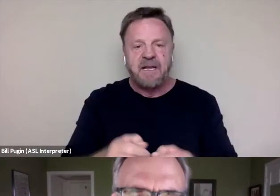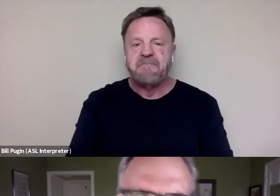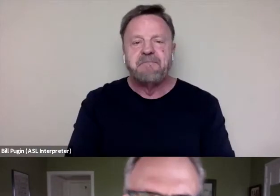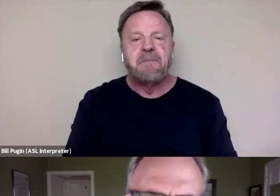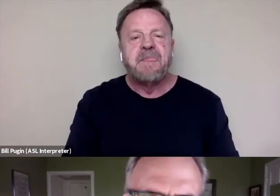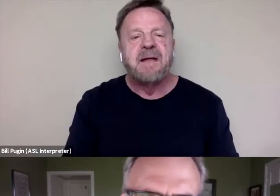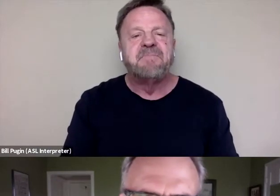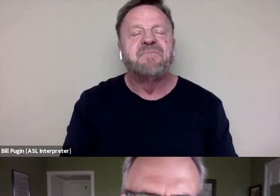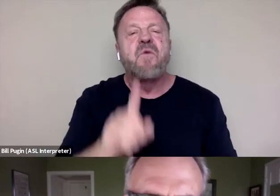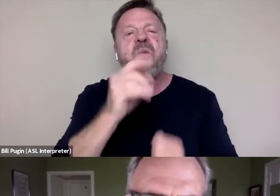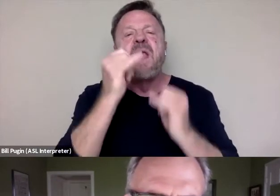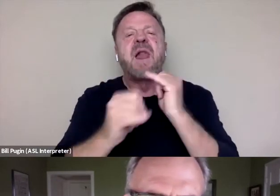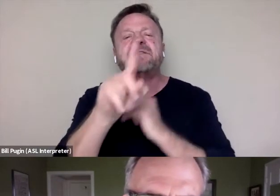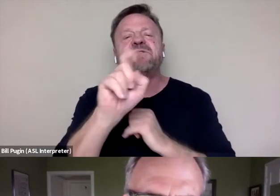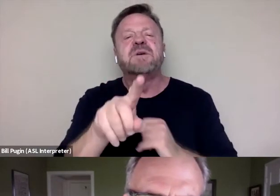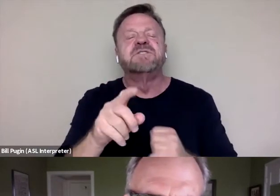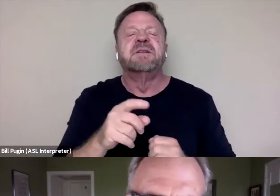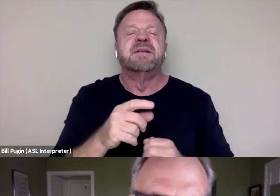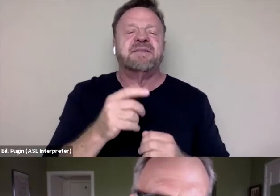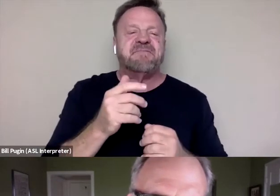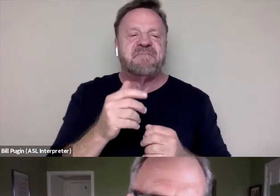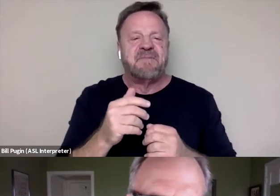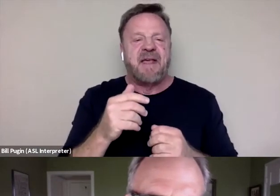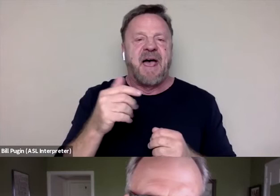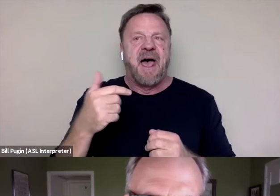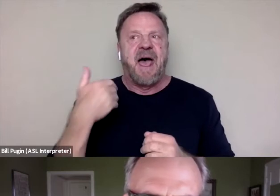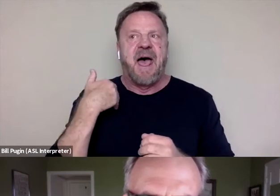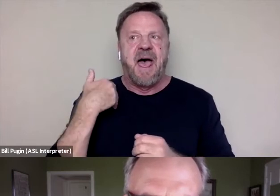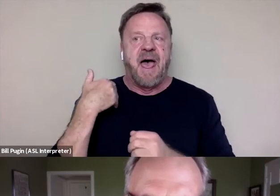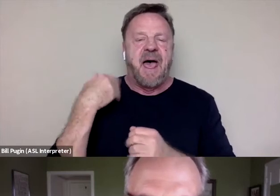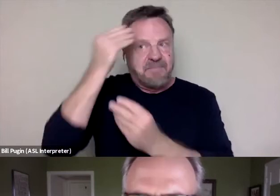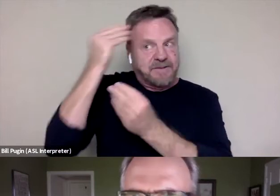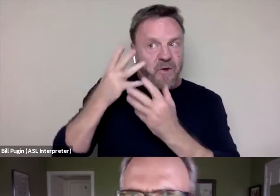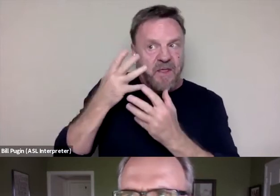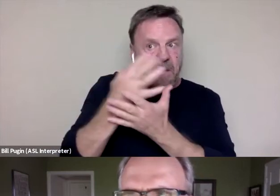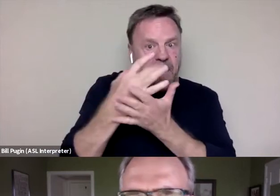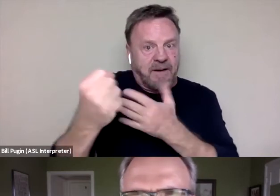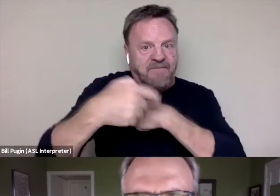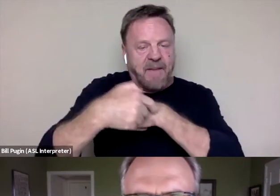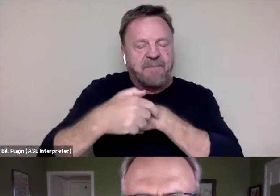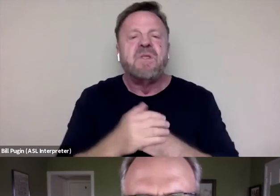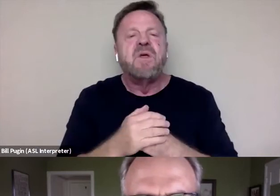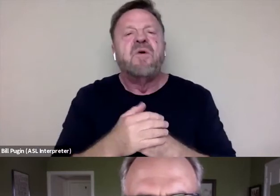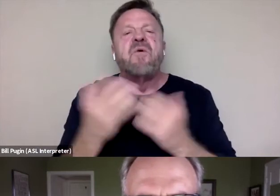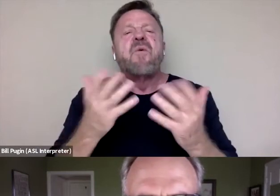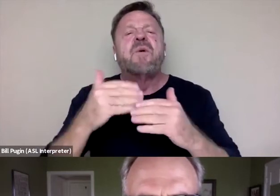One last question. I'm being told that we're running out of time. What's next for both of you?